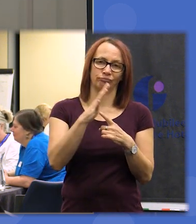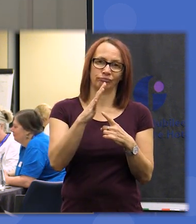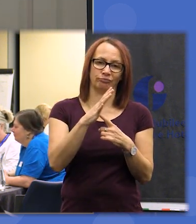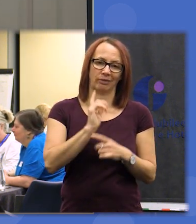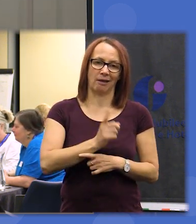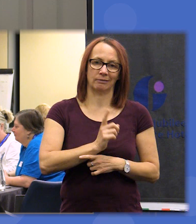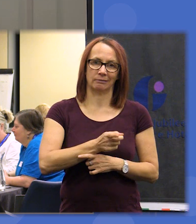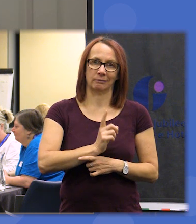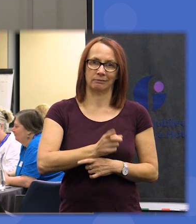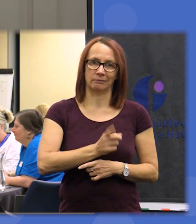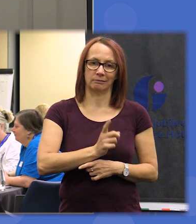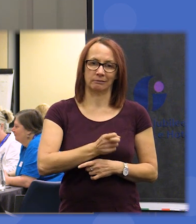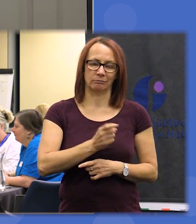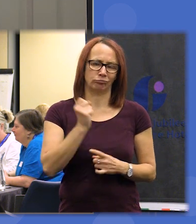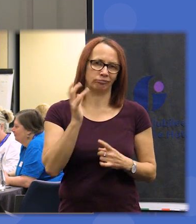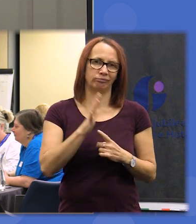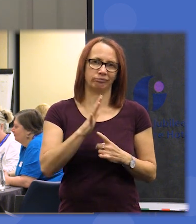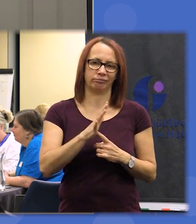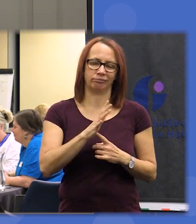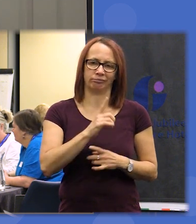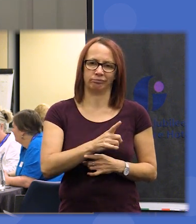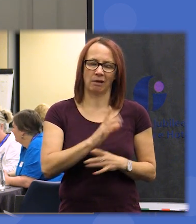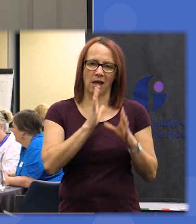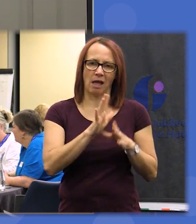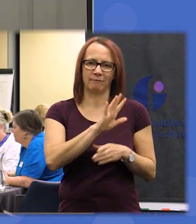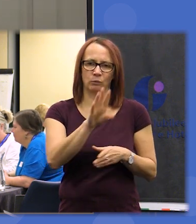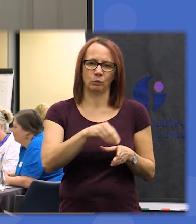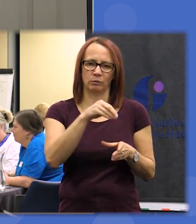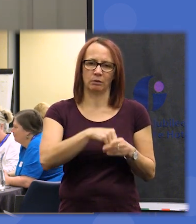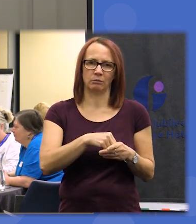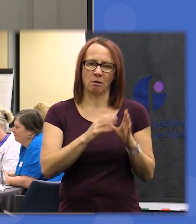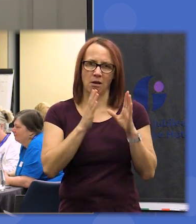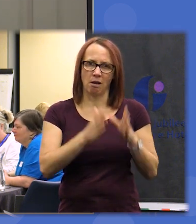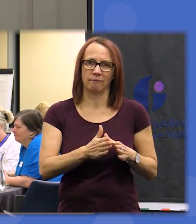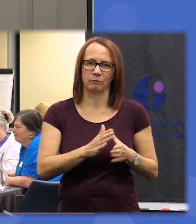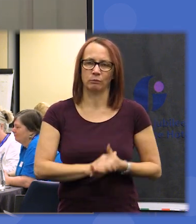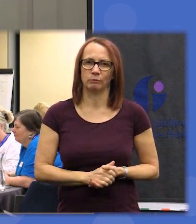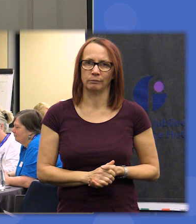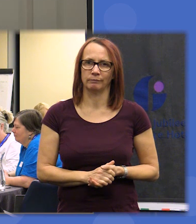that statement is very important to include in the Assembly's vision low